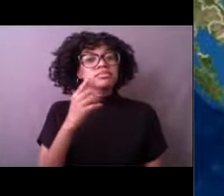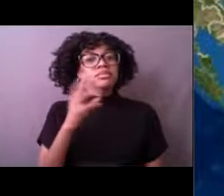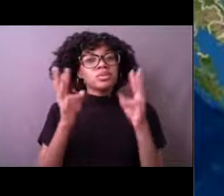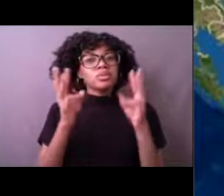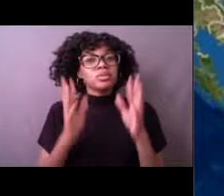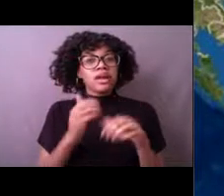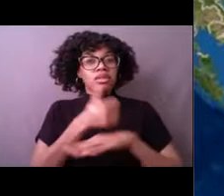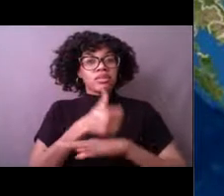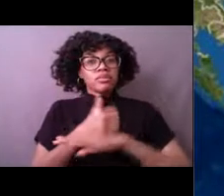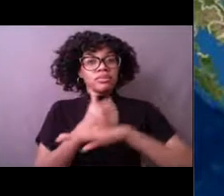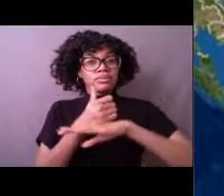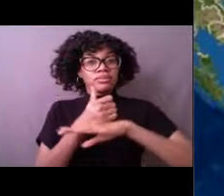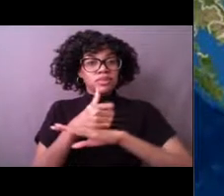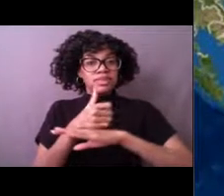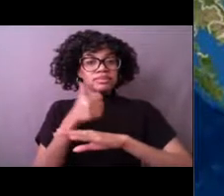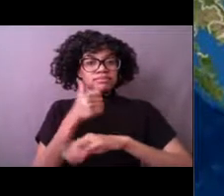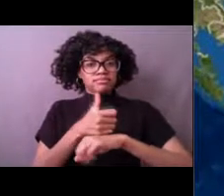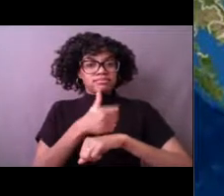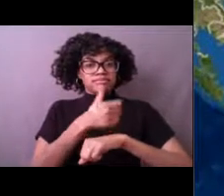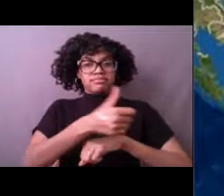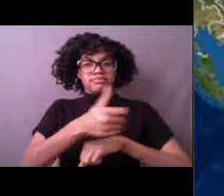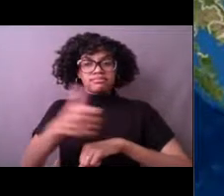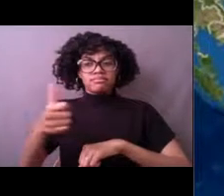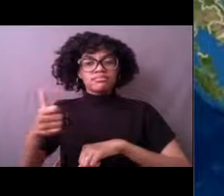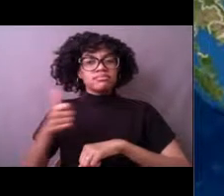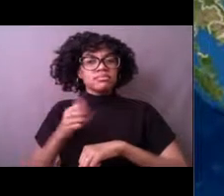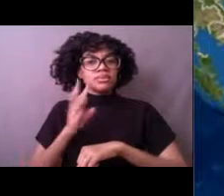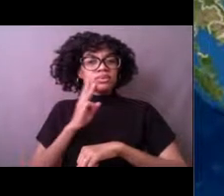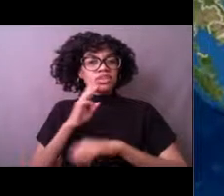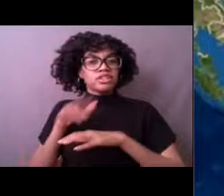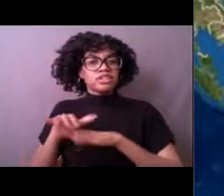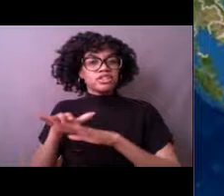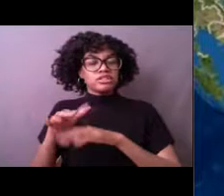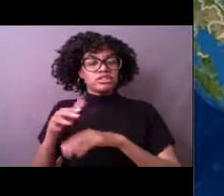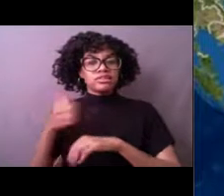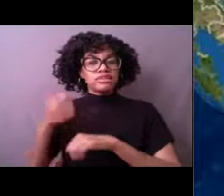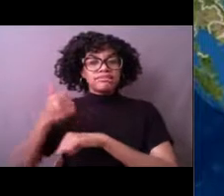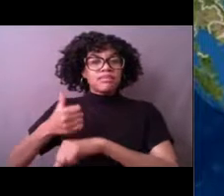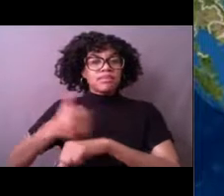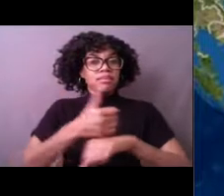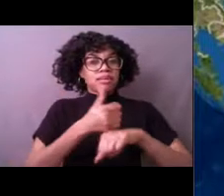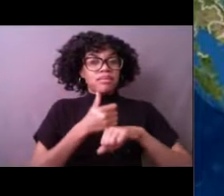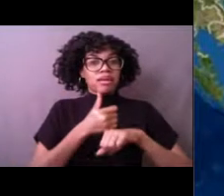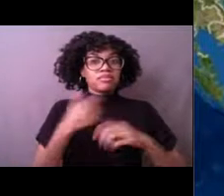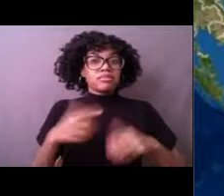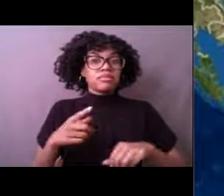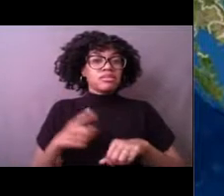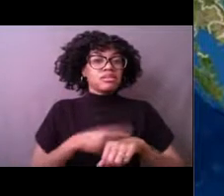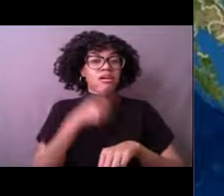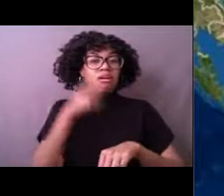that have been providing observations and data from that spot for over 30 years.